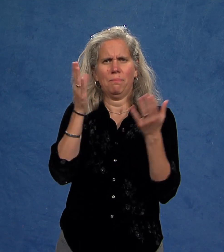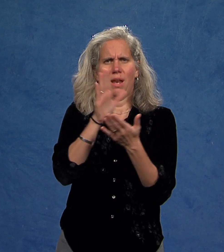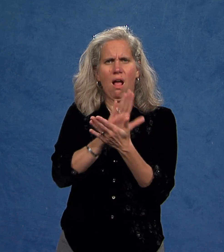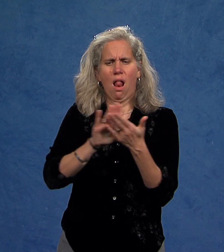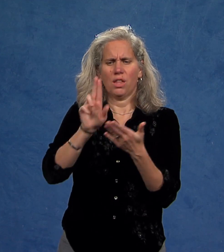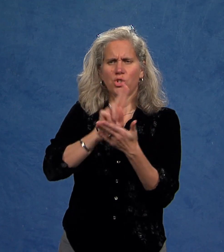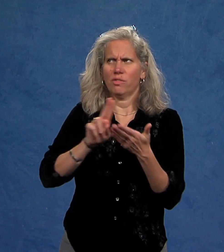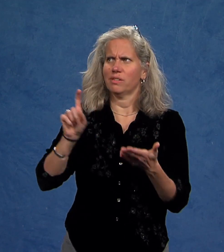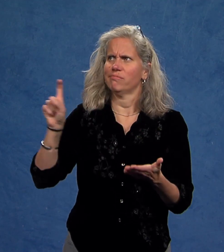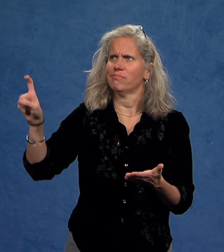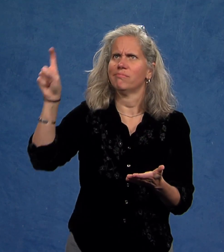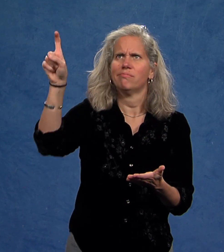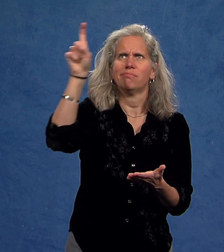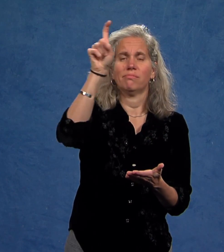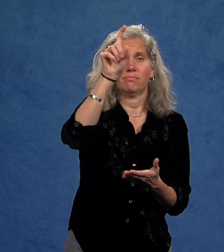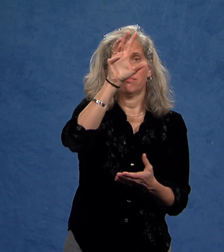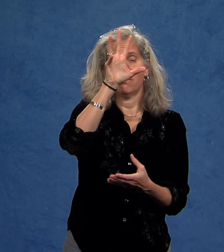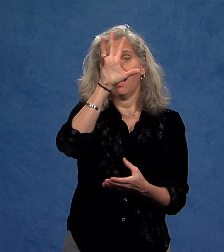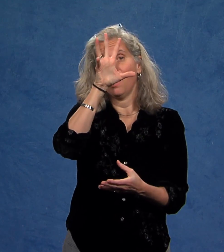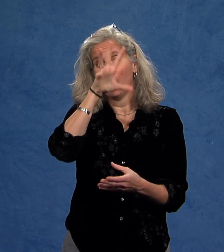and universities across the country,